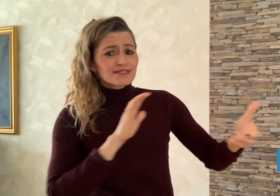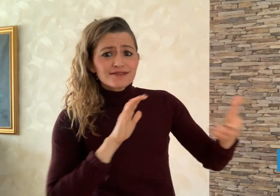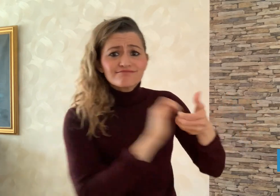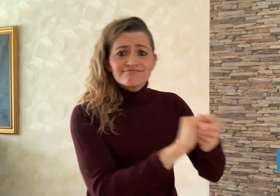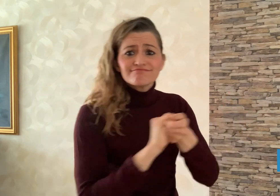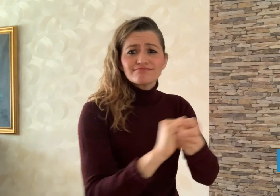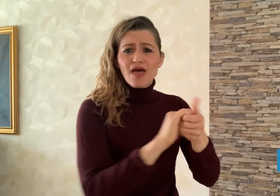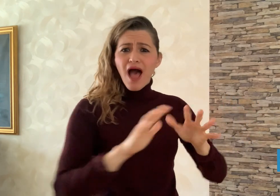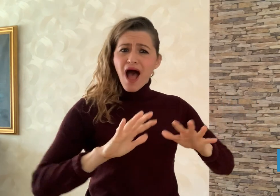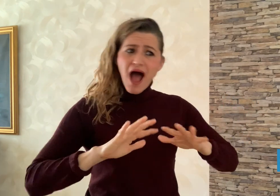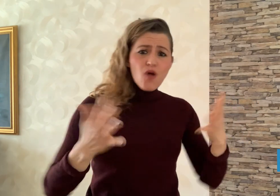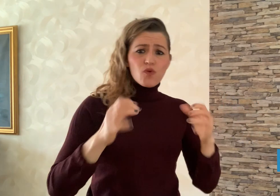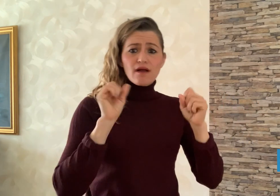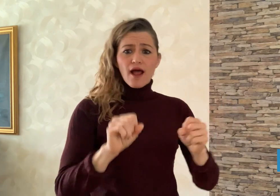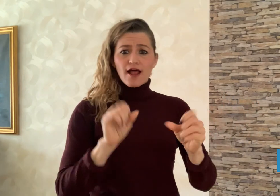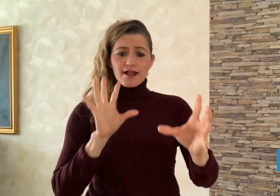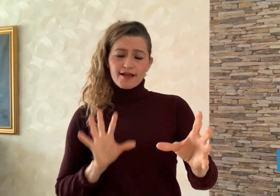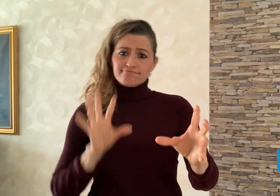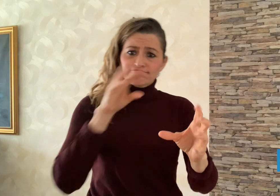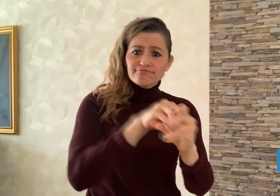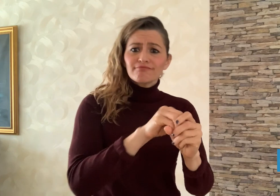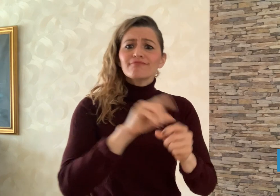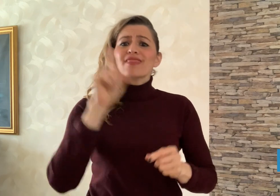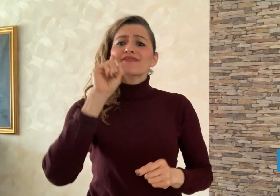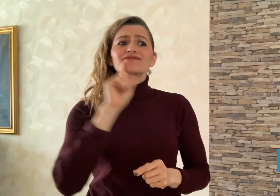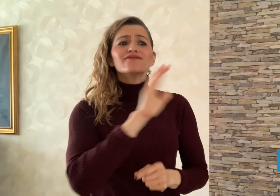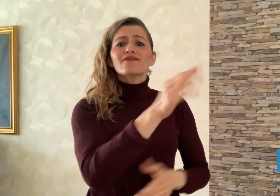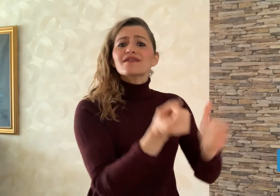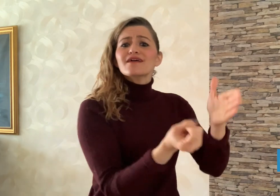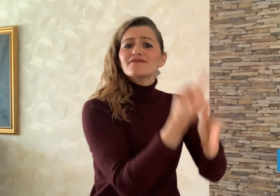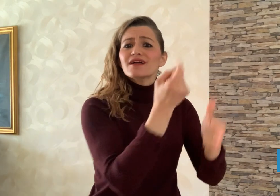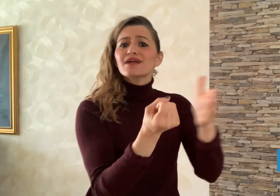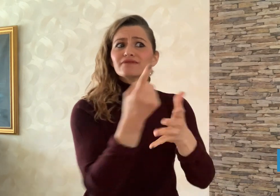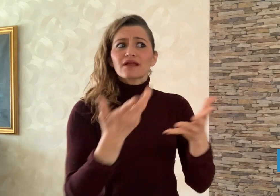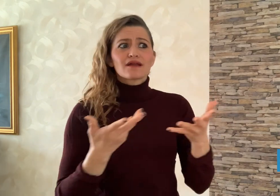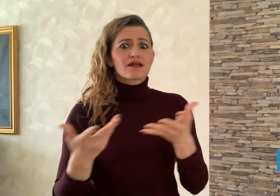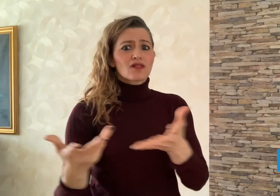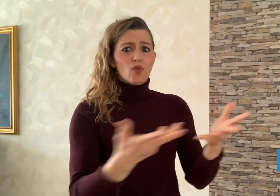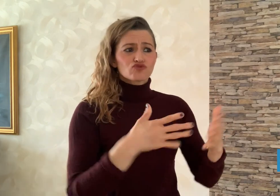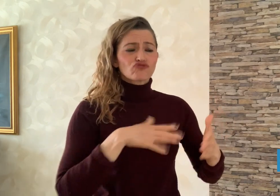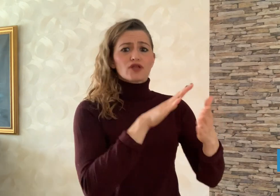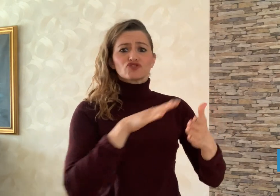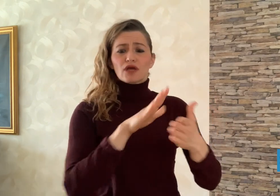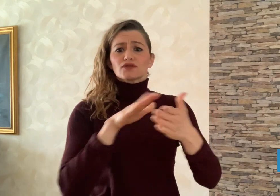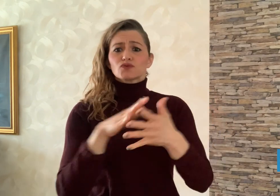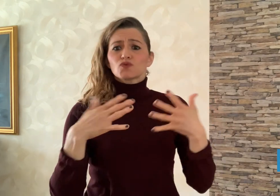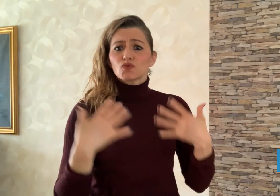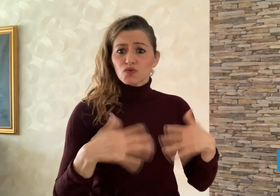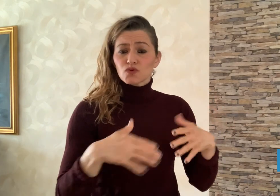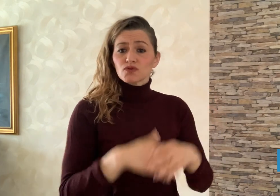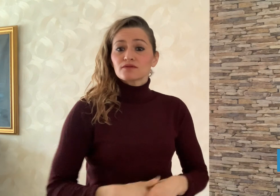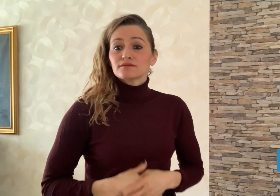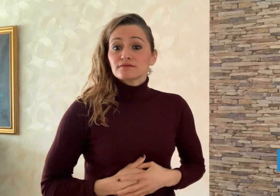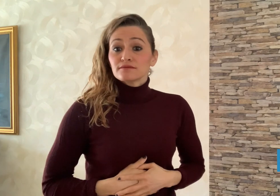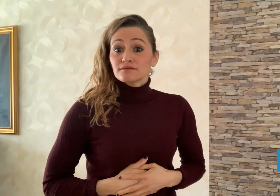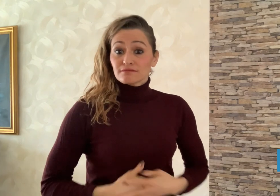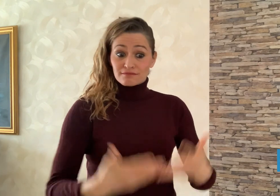and how to participate in Deaf events. Online video technologies